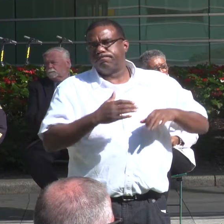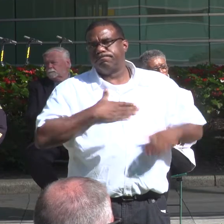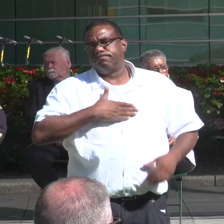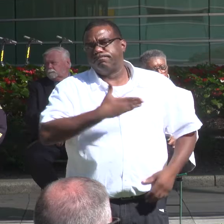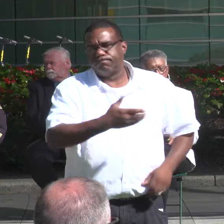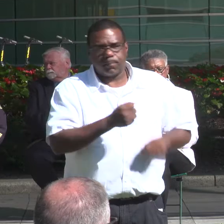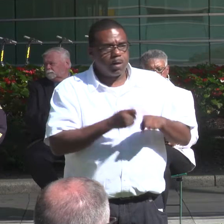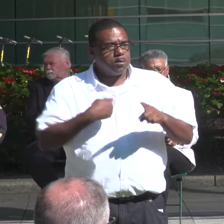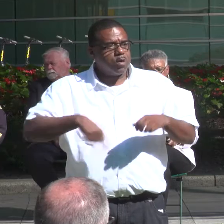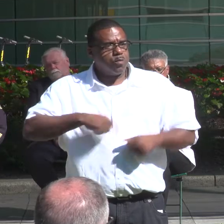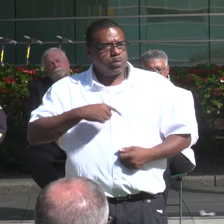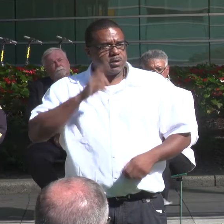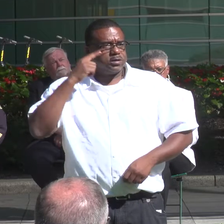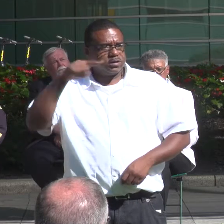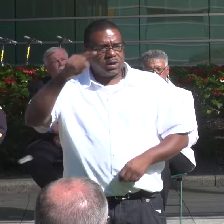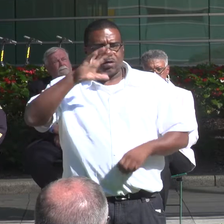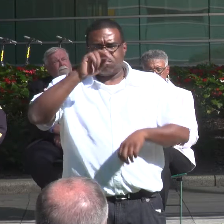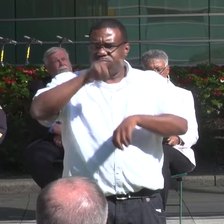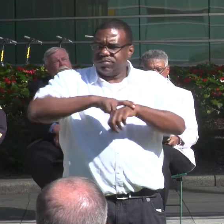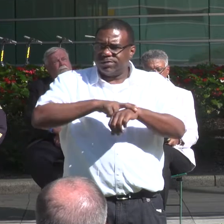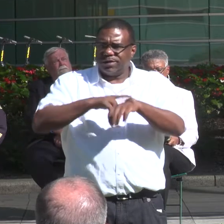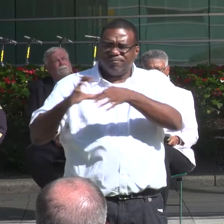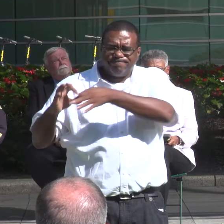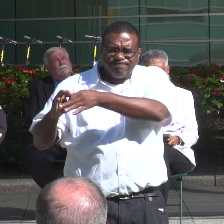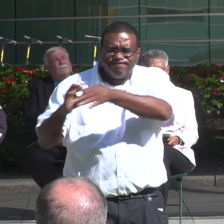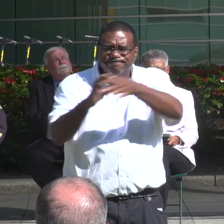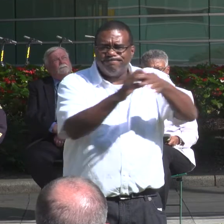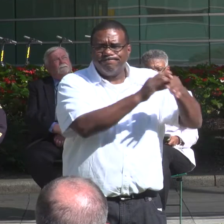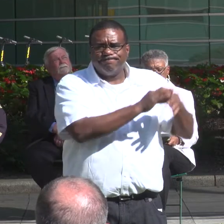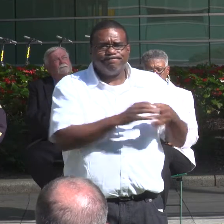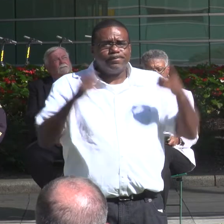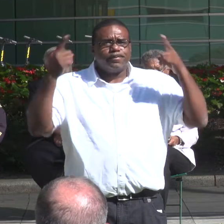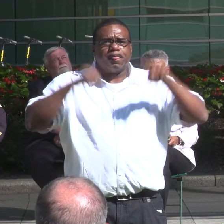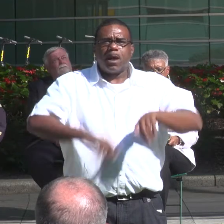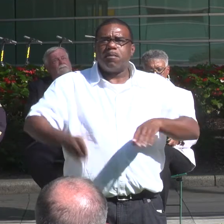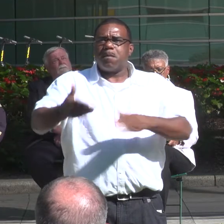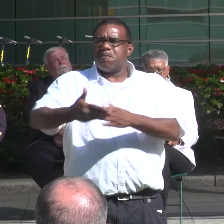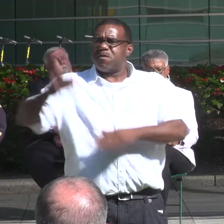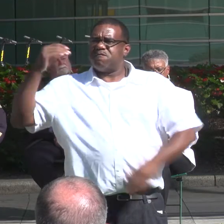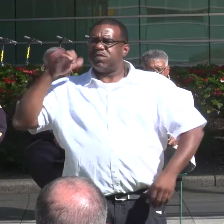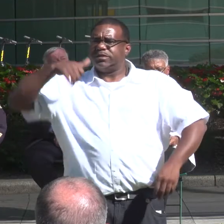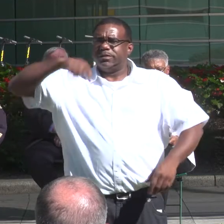WE THINK THE NATIONAL UNITY THAT OCCURRED ON THAT DAY IN THE MIDST OF A VERY VERY VERY